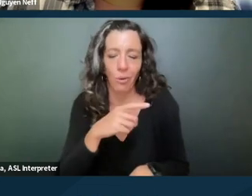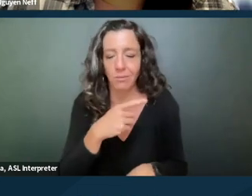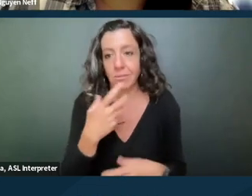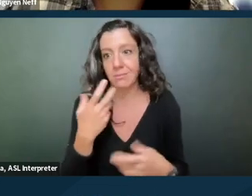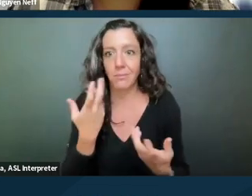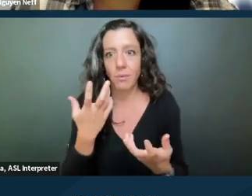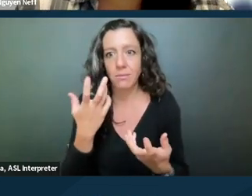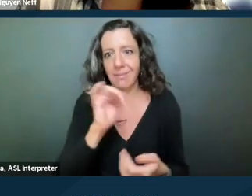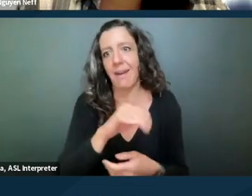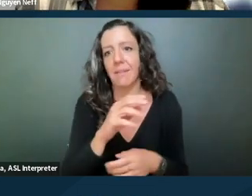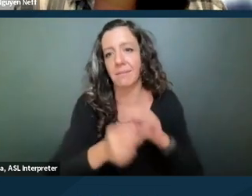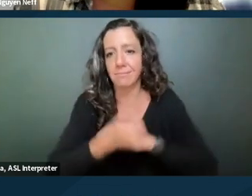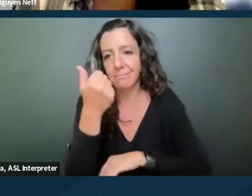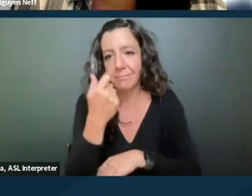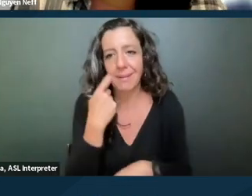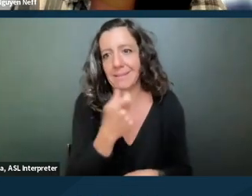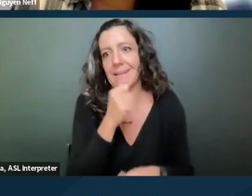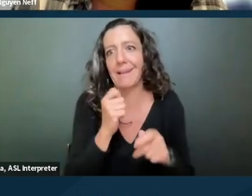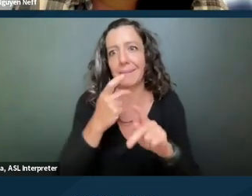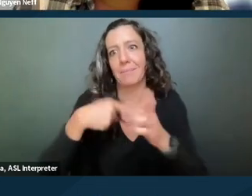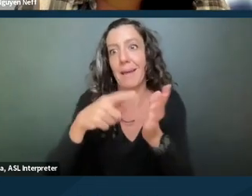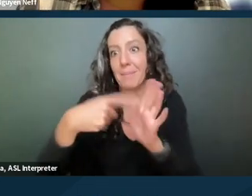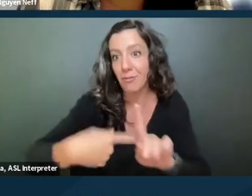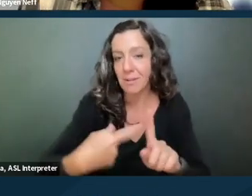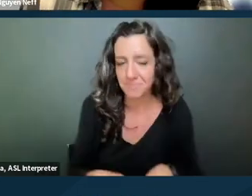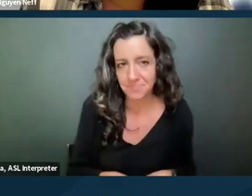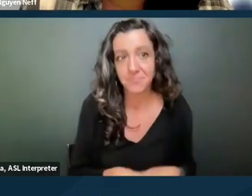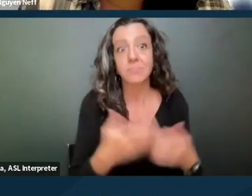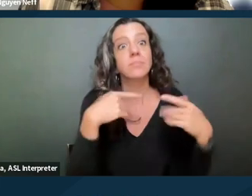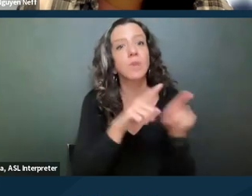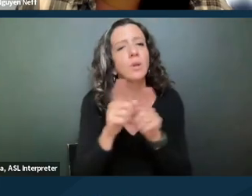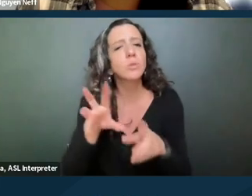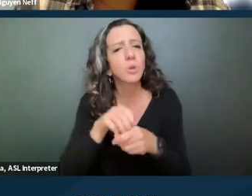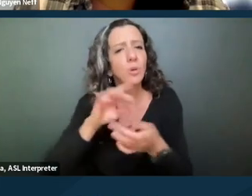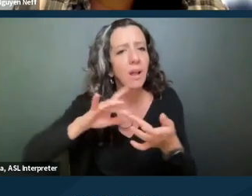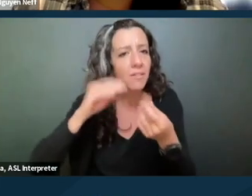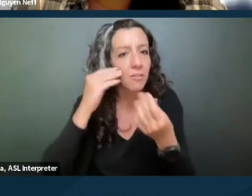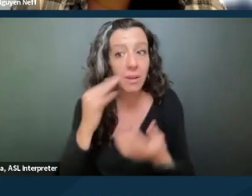You also want to include contact information. So if you have the attorney doing it and you want the landlord to respond to you,